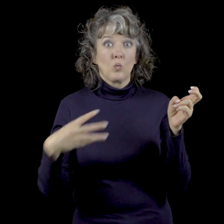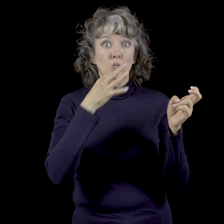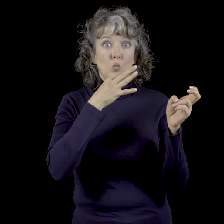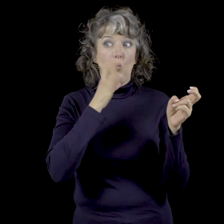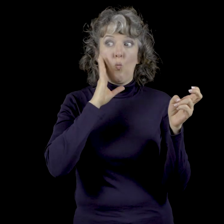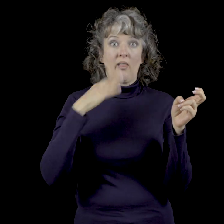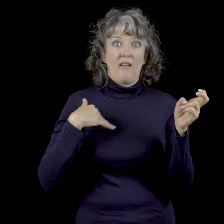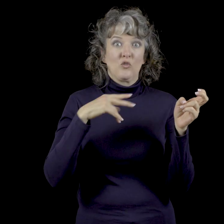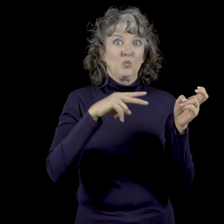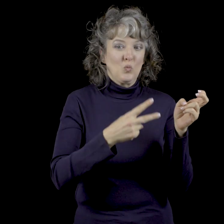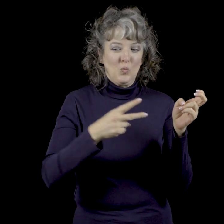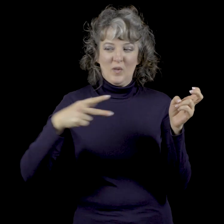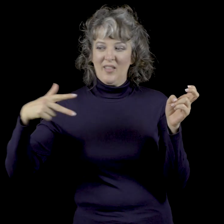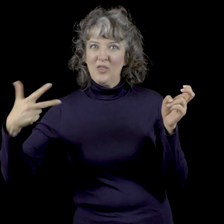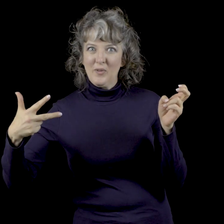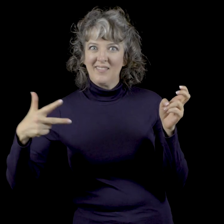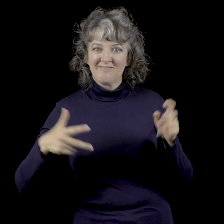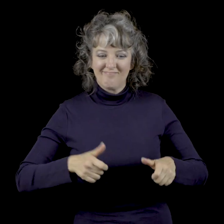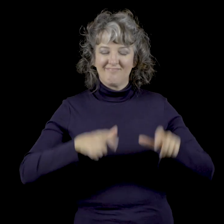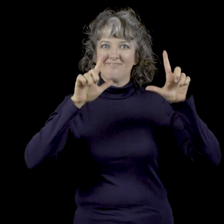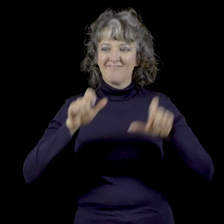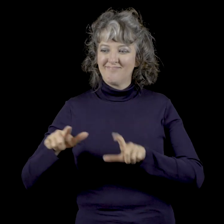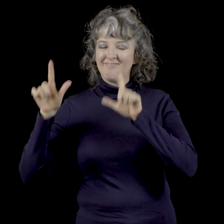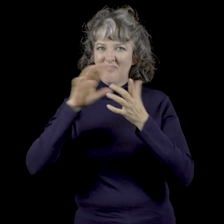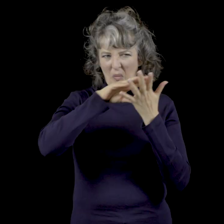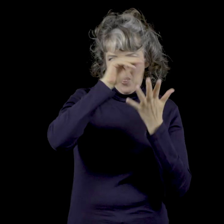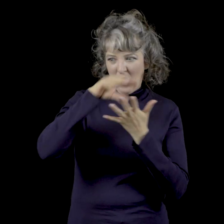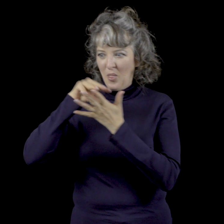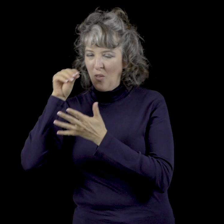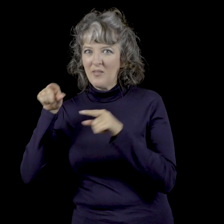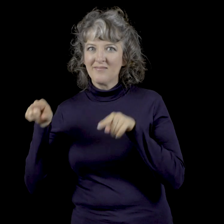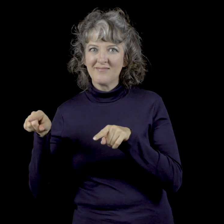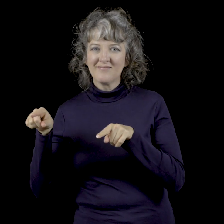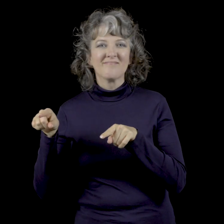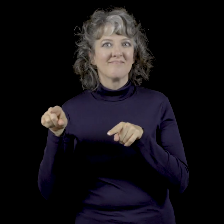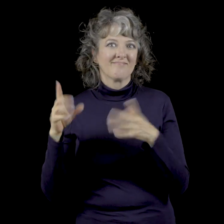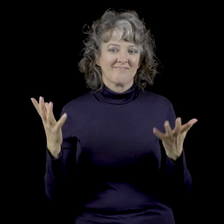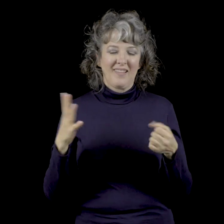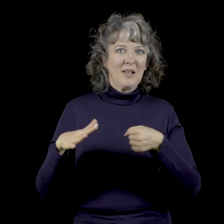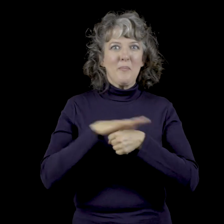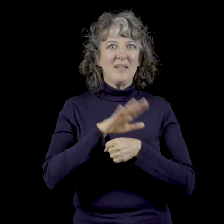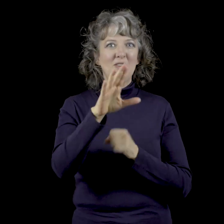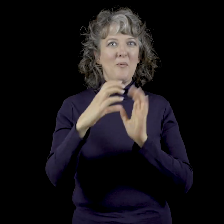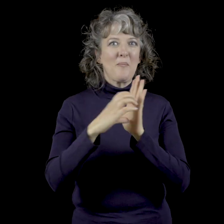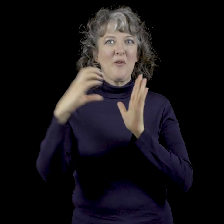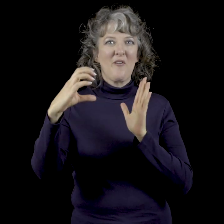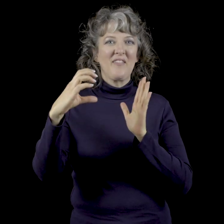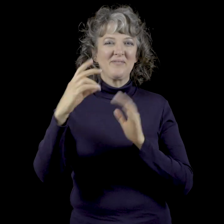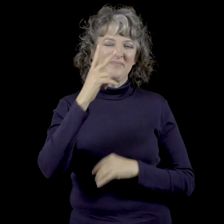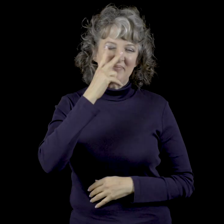Coming down the pike, the next two videos as well to complete your paragraph.